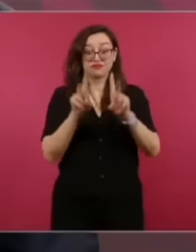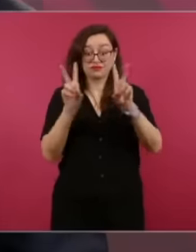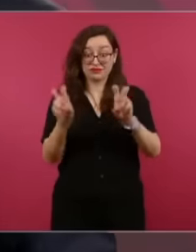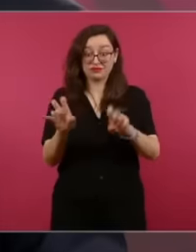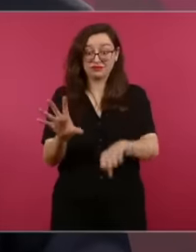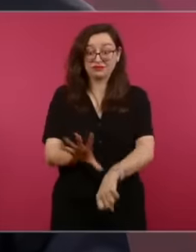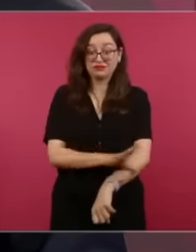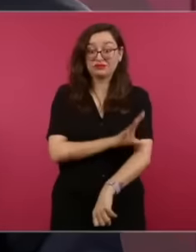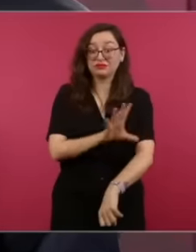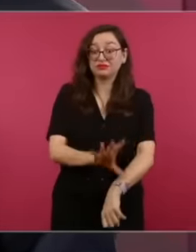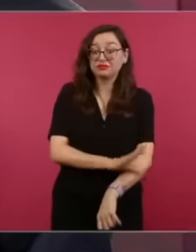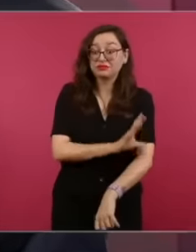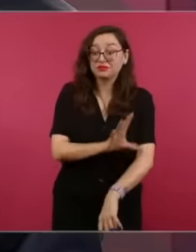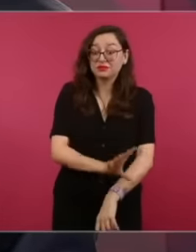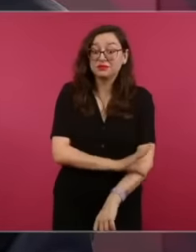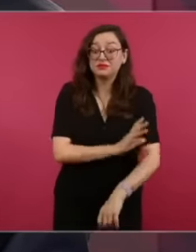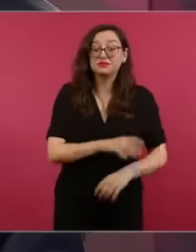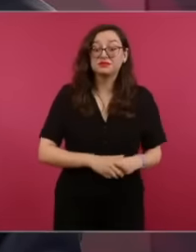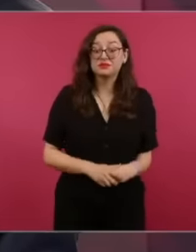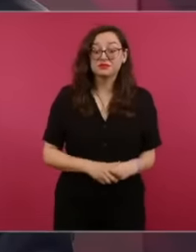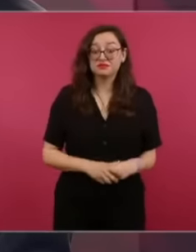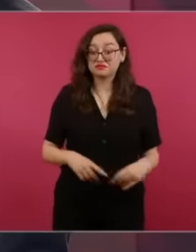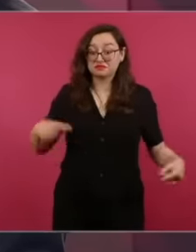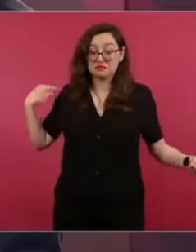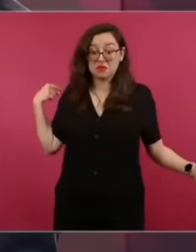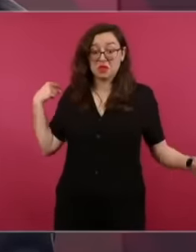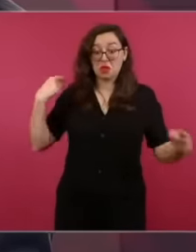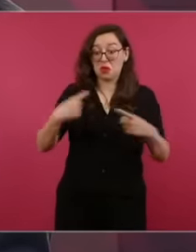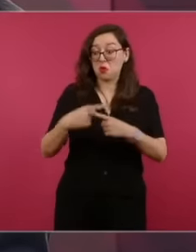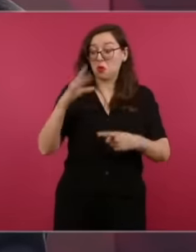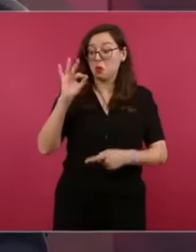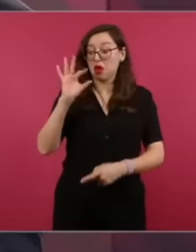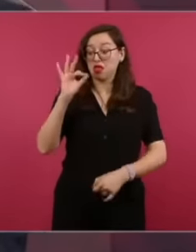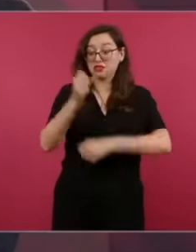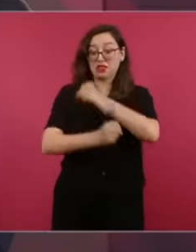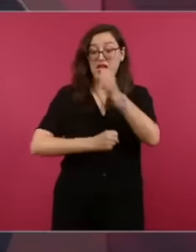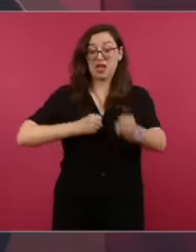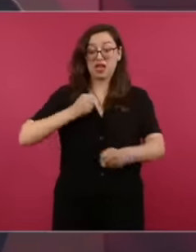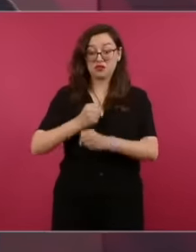country The